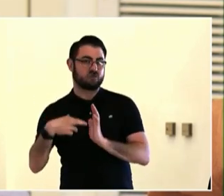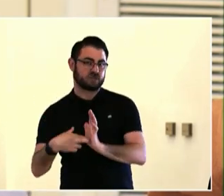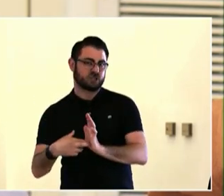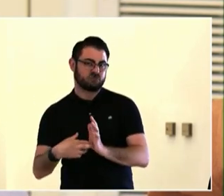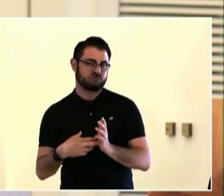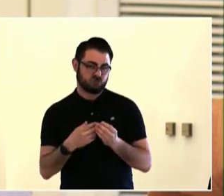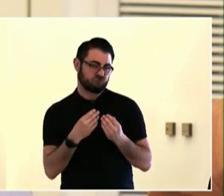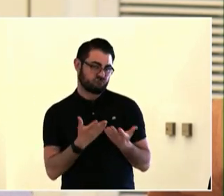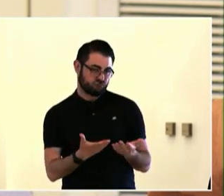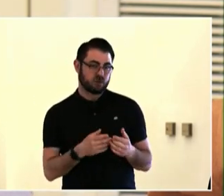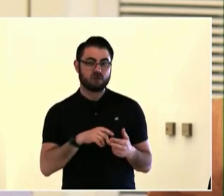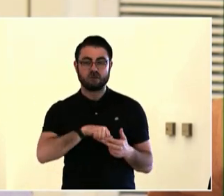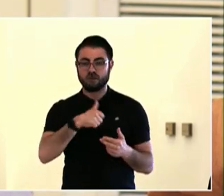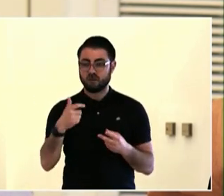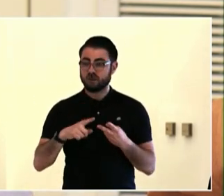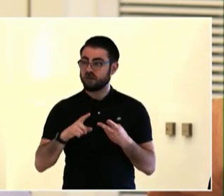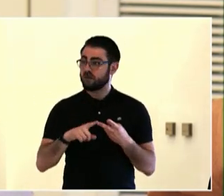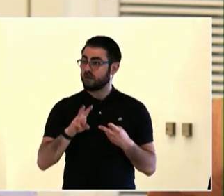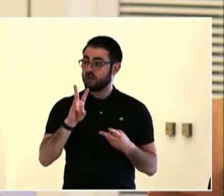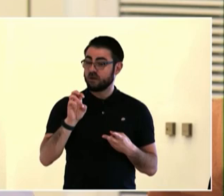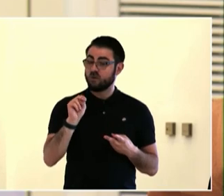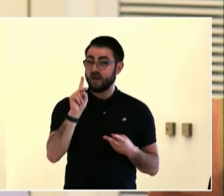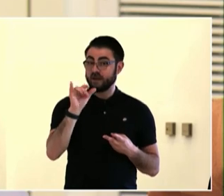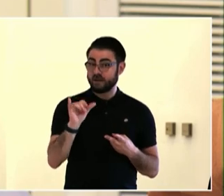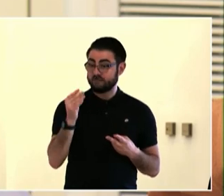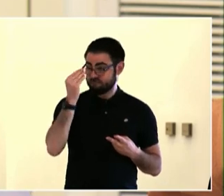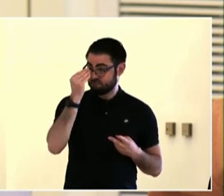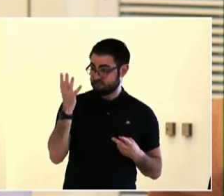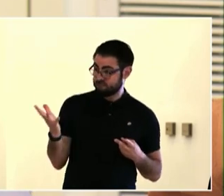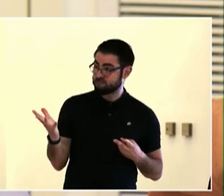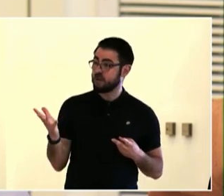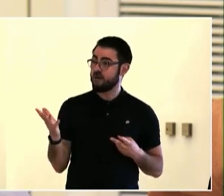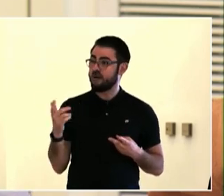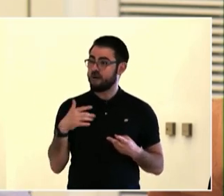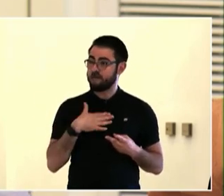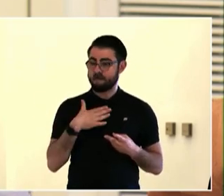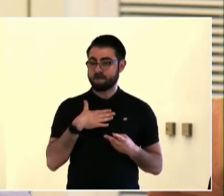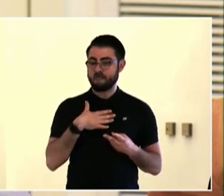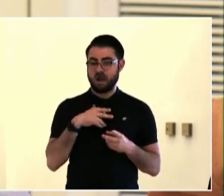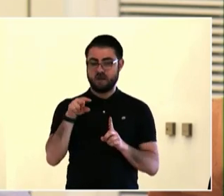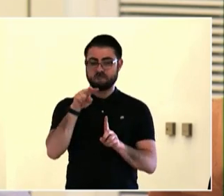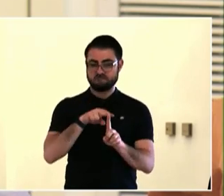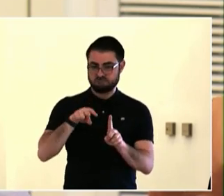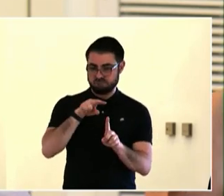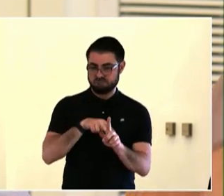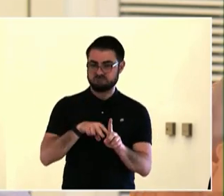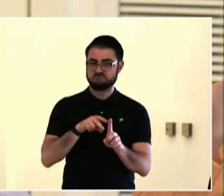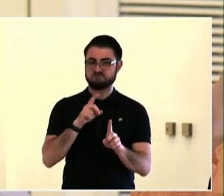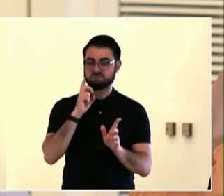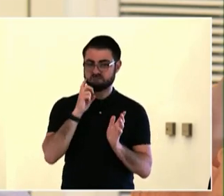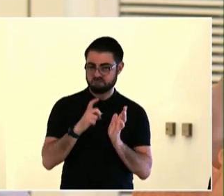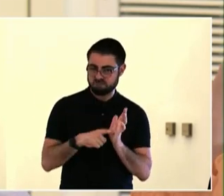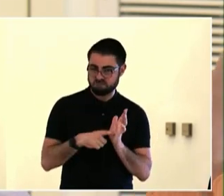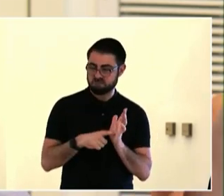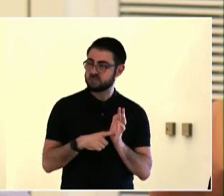depending on how long it takes to describe them. For folks to eat, get the delicious food from Mississippi